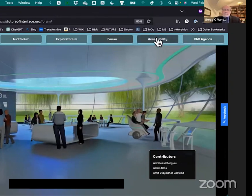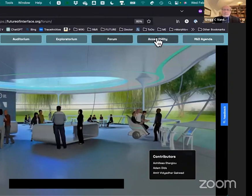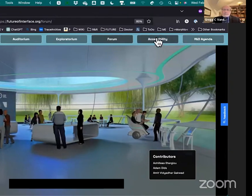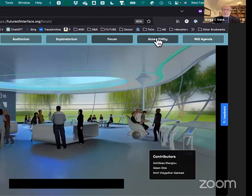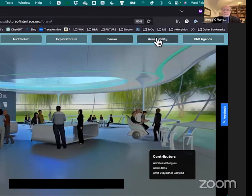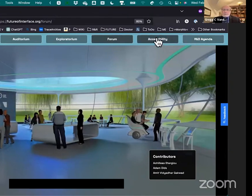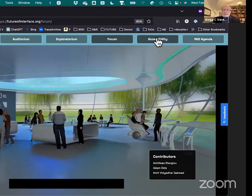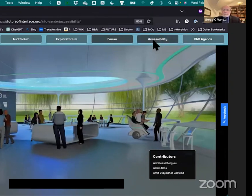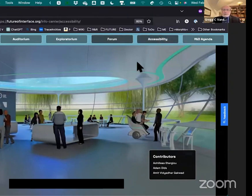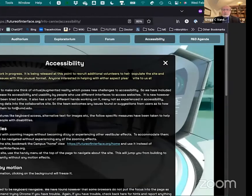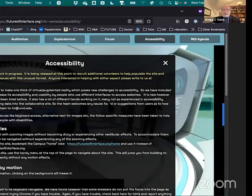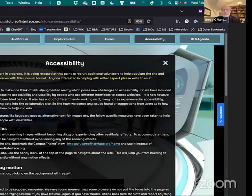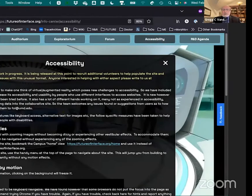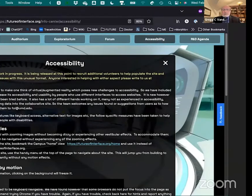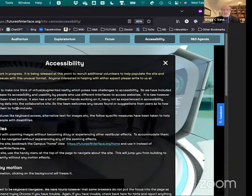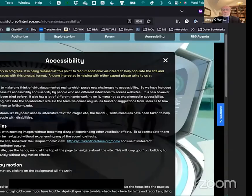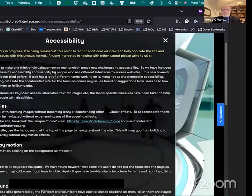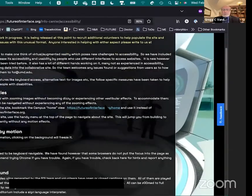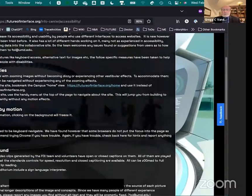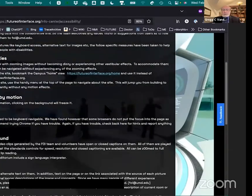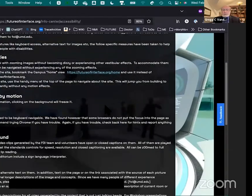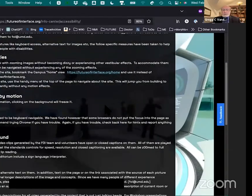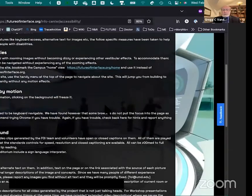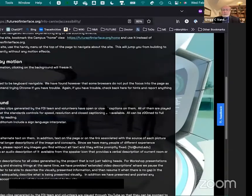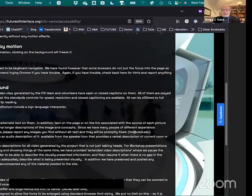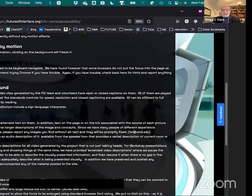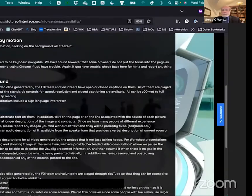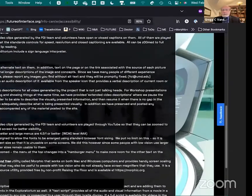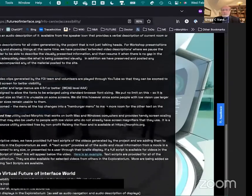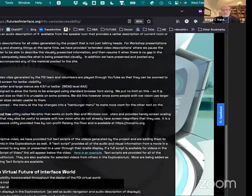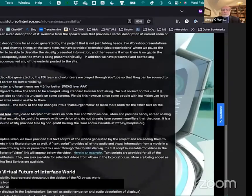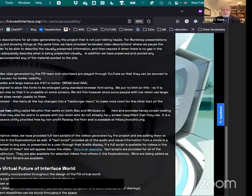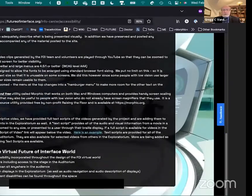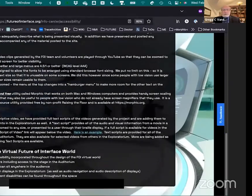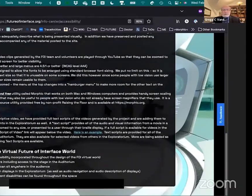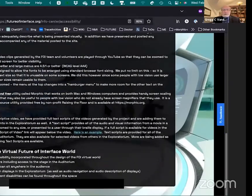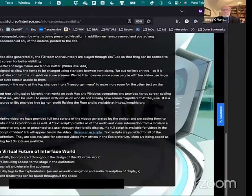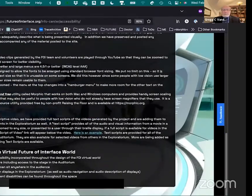There's also accessibility here and although this site is semi-immersive feeling, there's